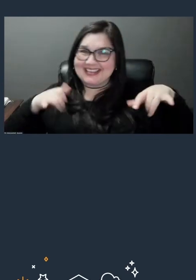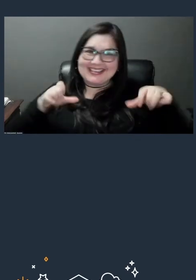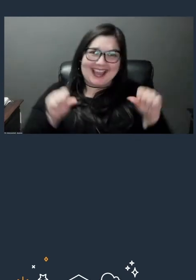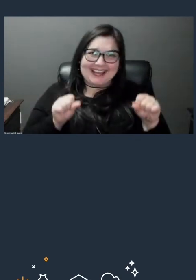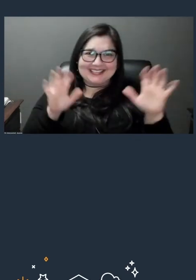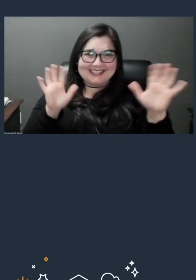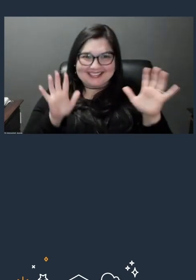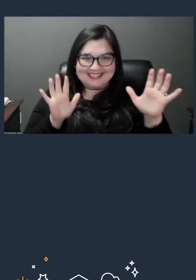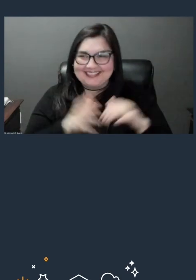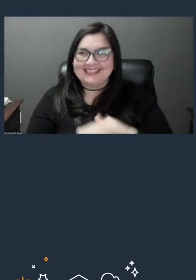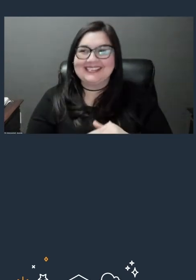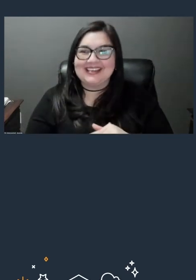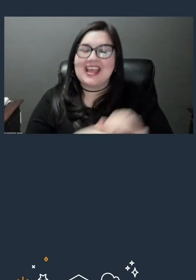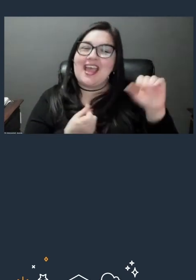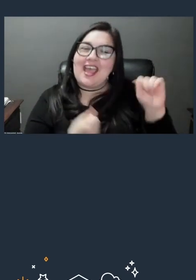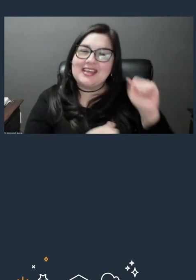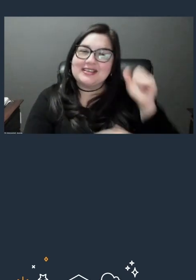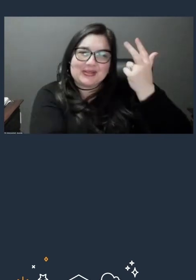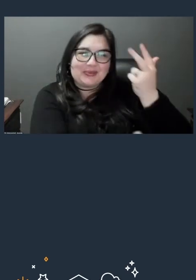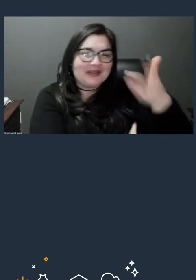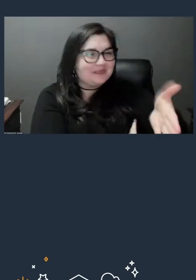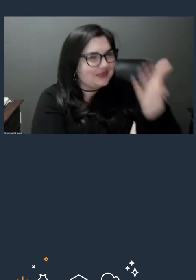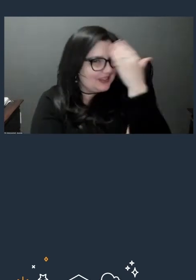so S3, like we talked about before today,